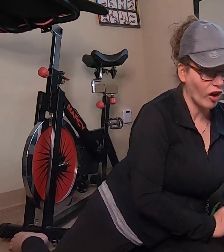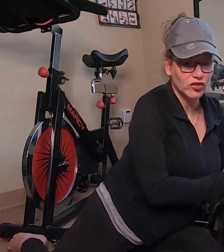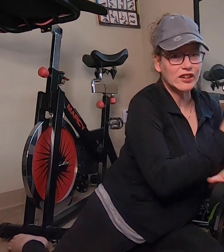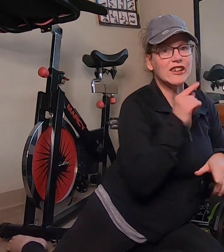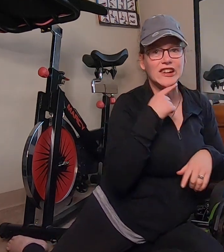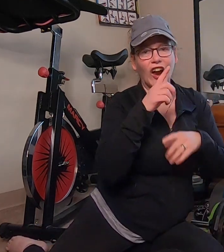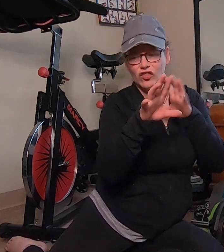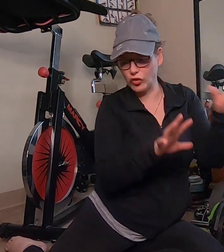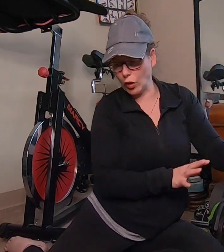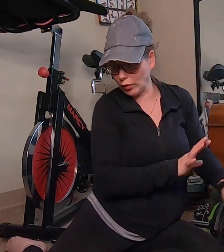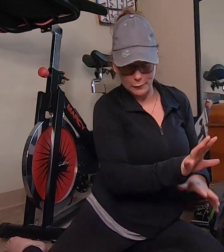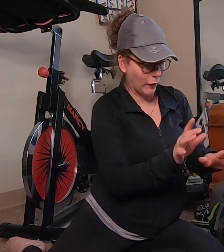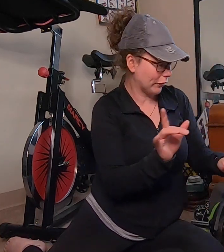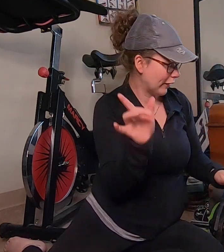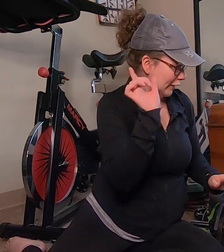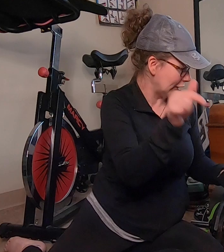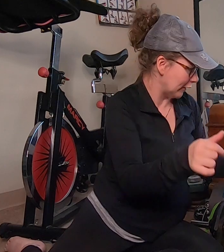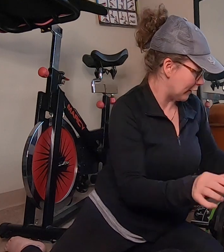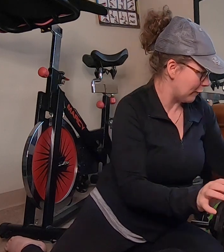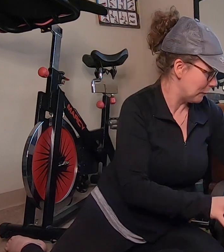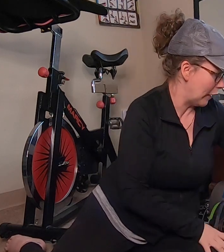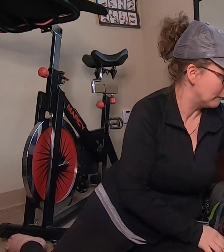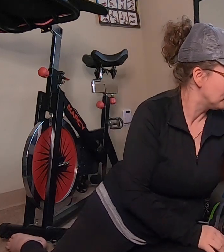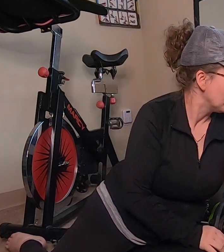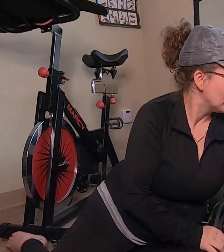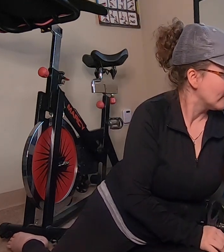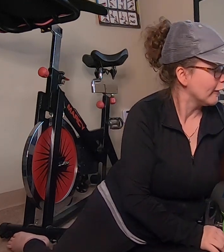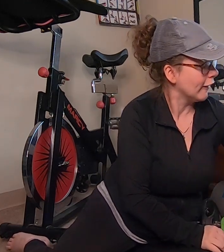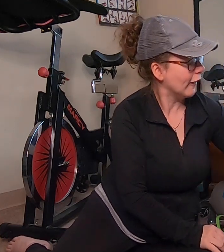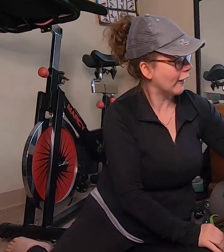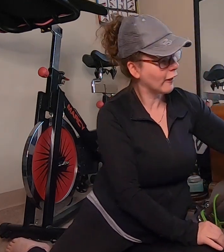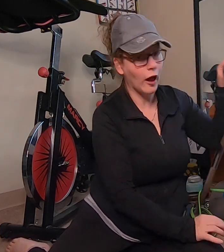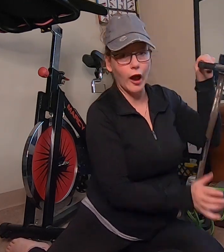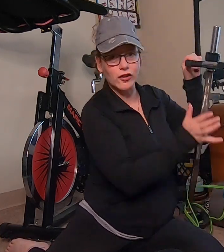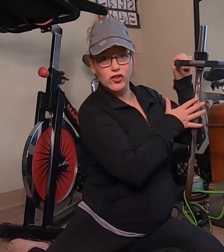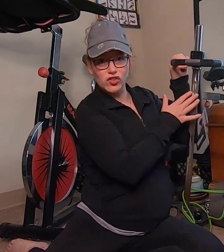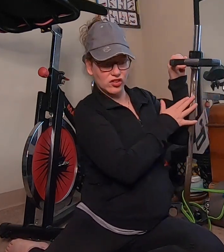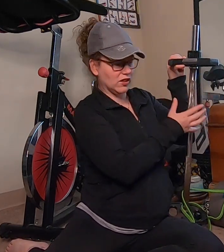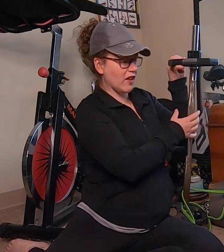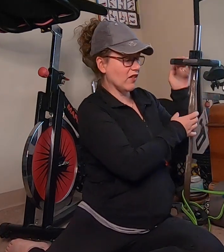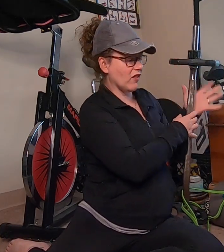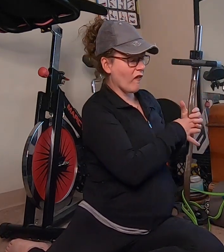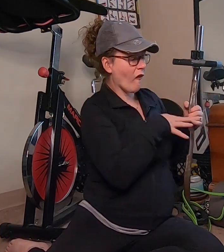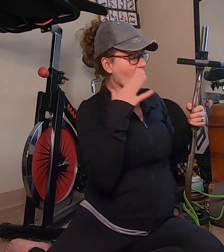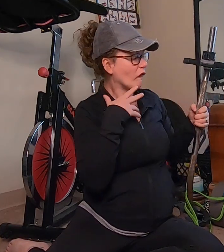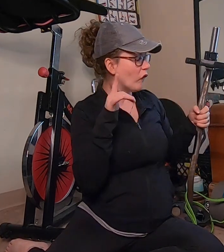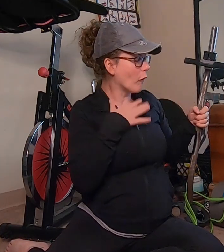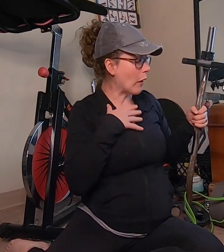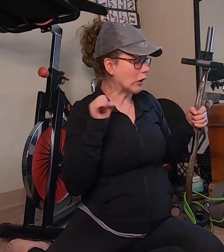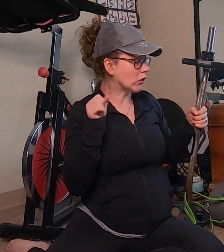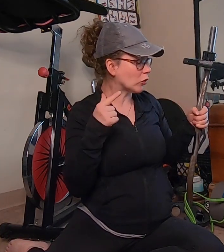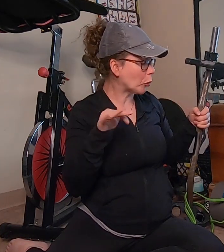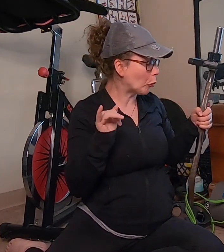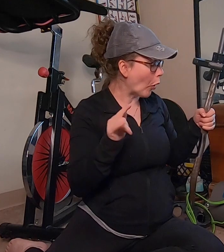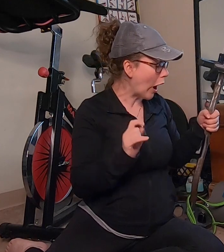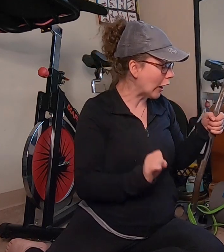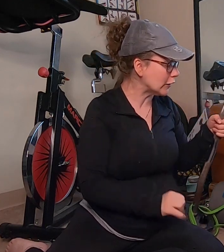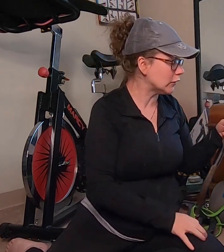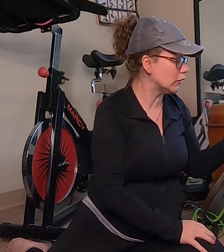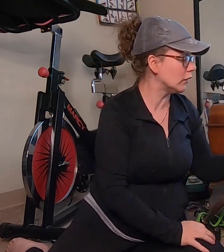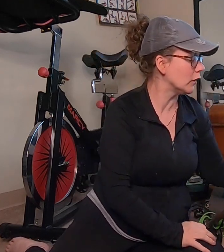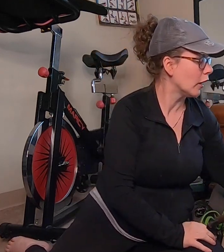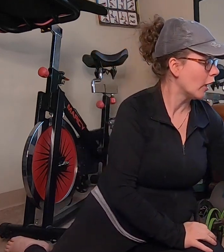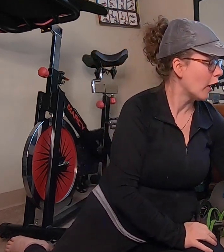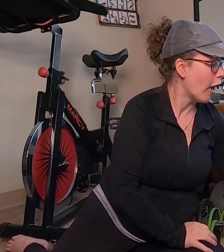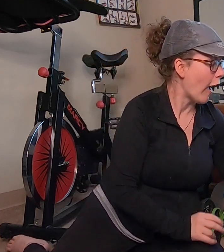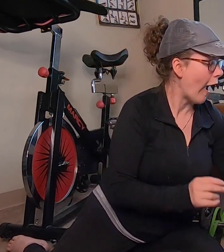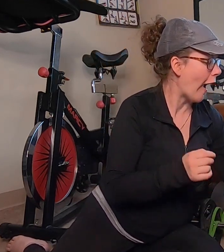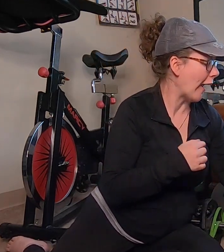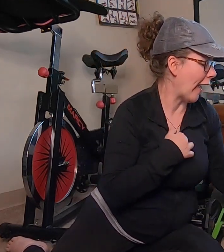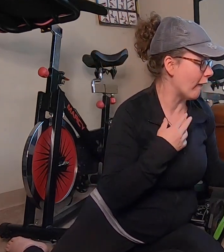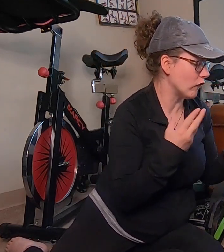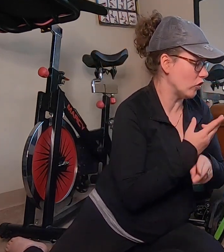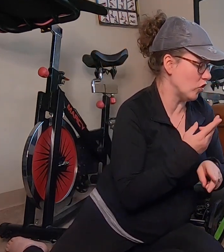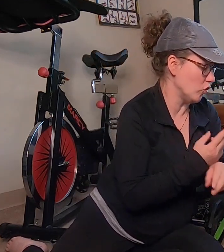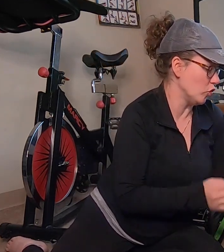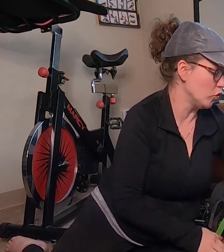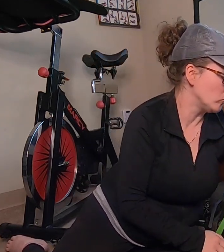I'll tell you all about this eventually, I just this for my squat I have used